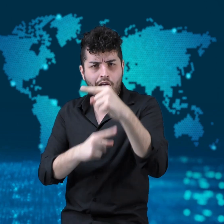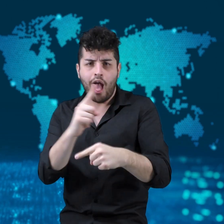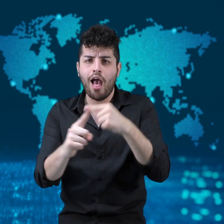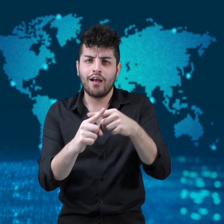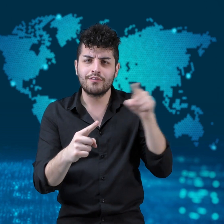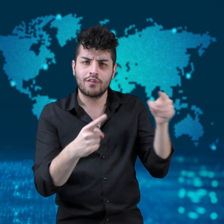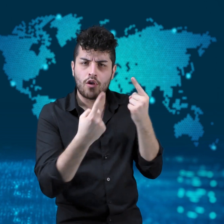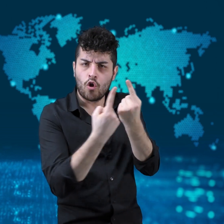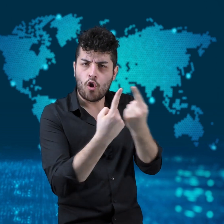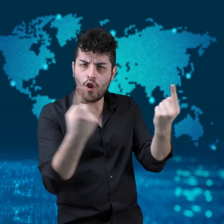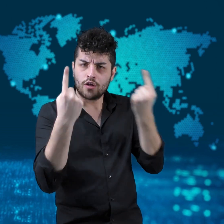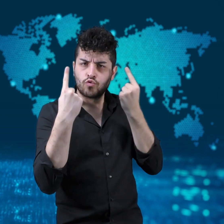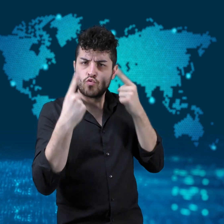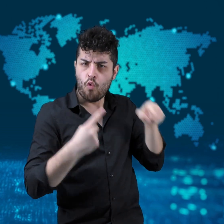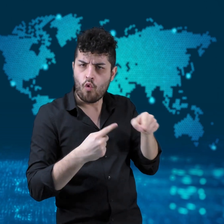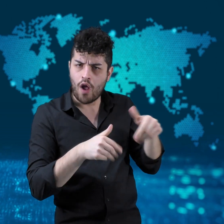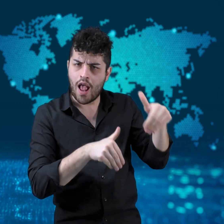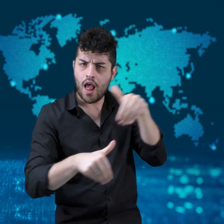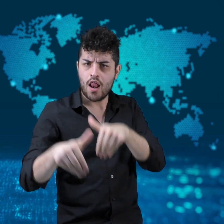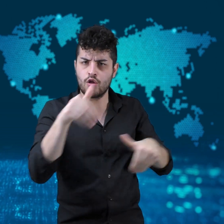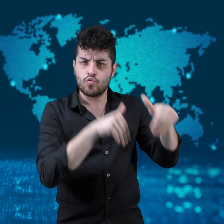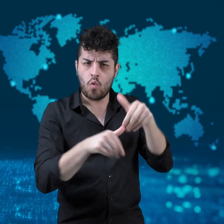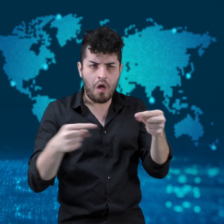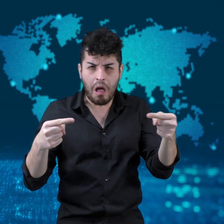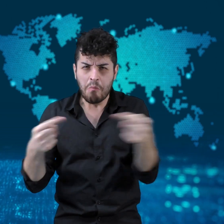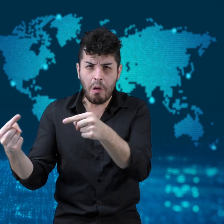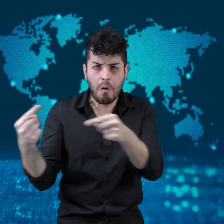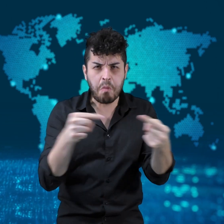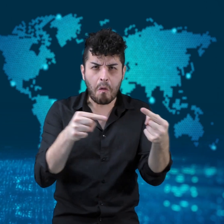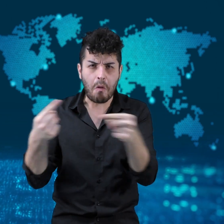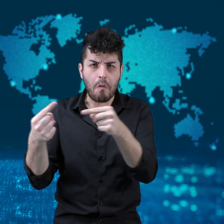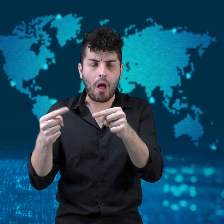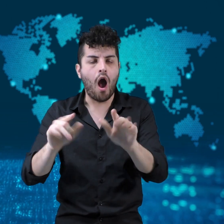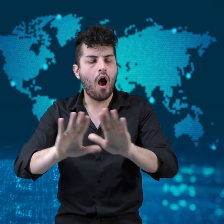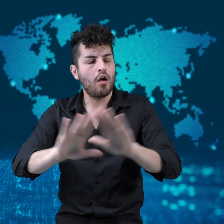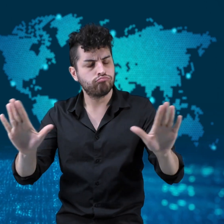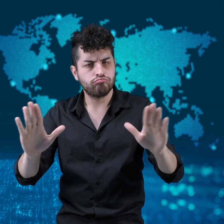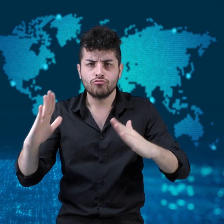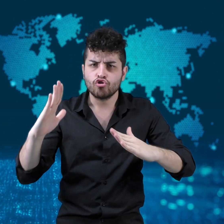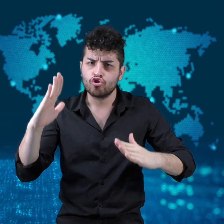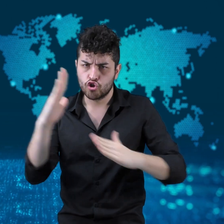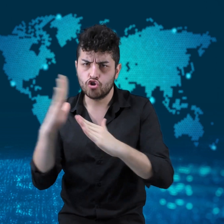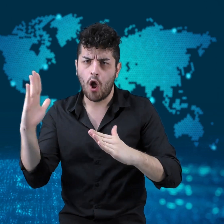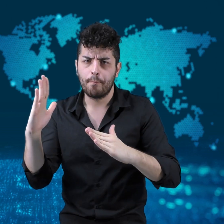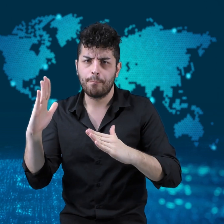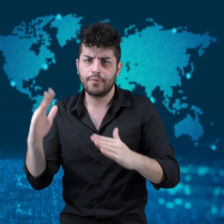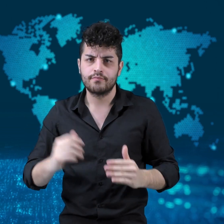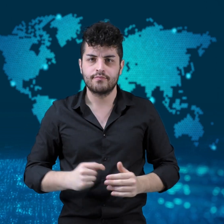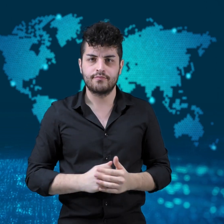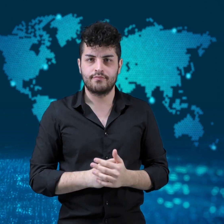college vote, so there should be no further dispute.